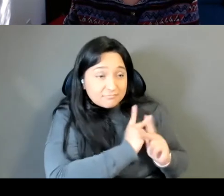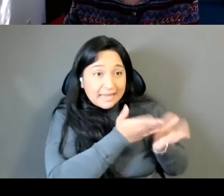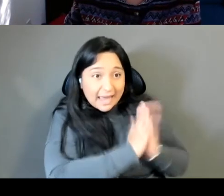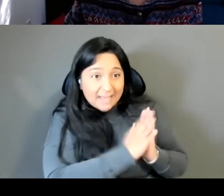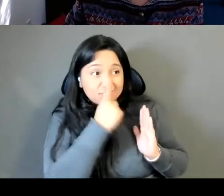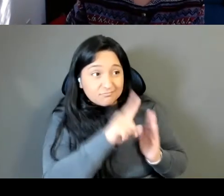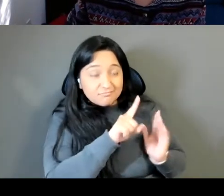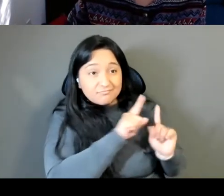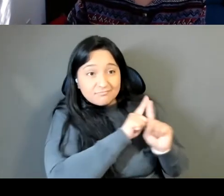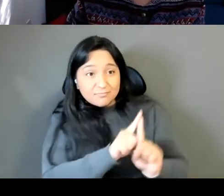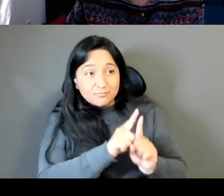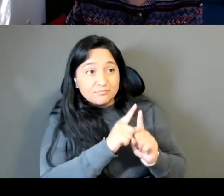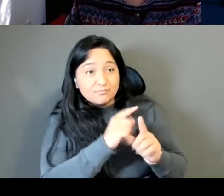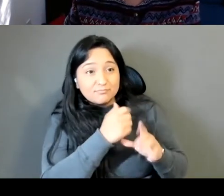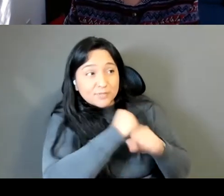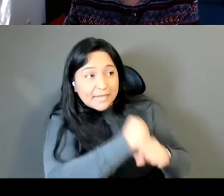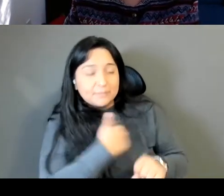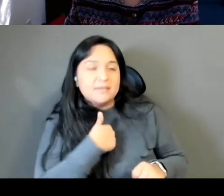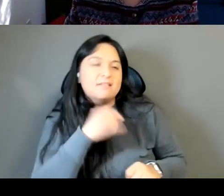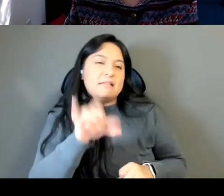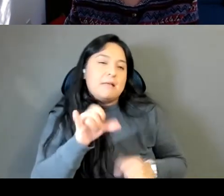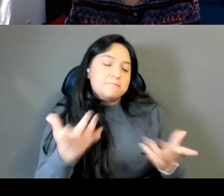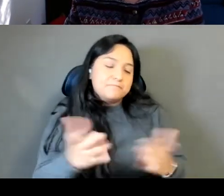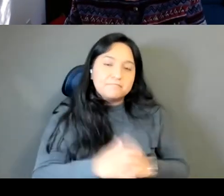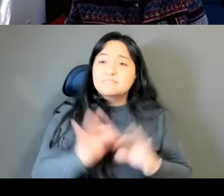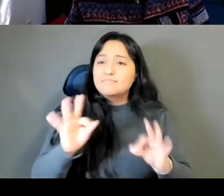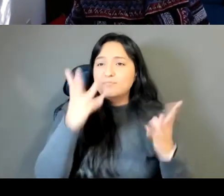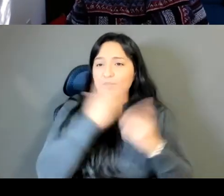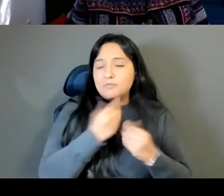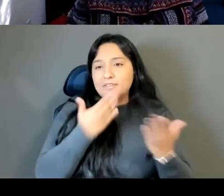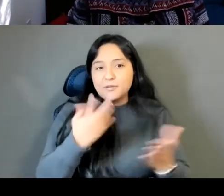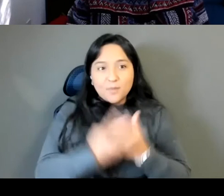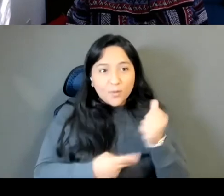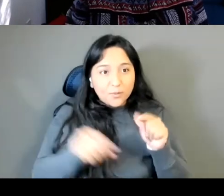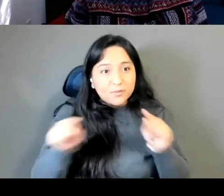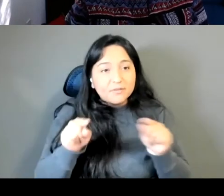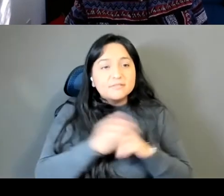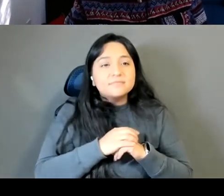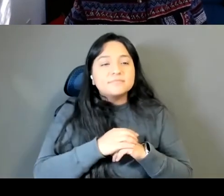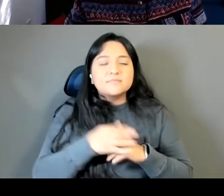Thank you both. We are again almost at the end of our time but the very last thing I wanted to ask and,